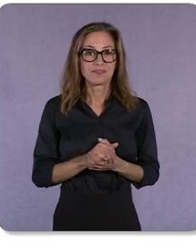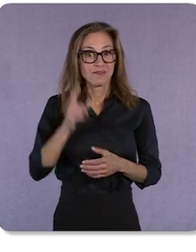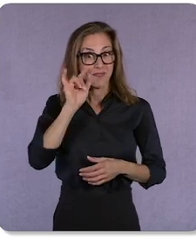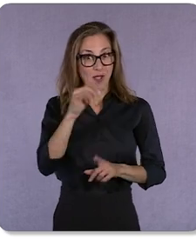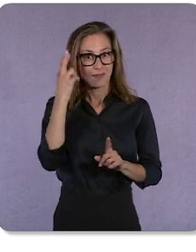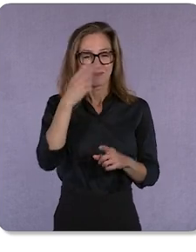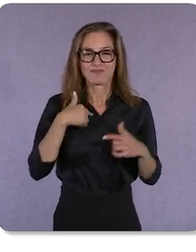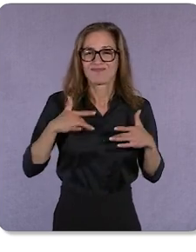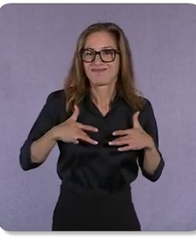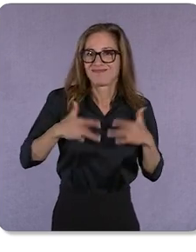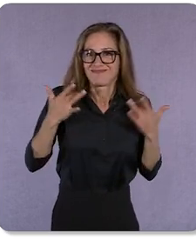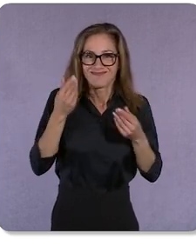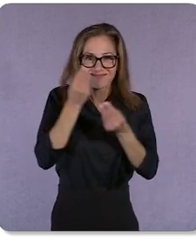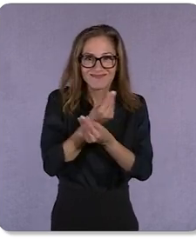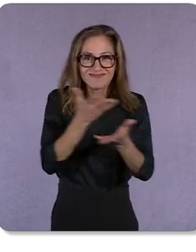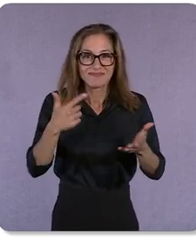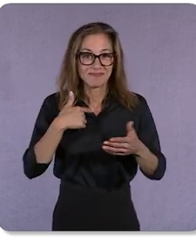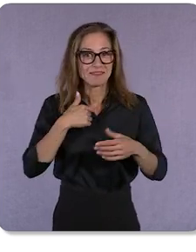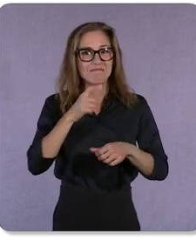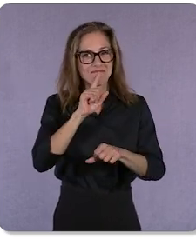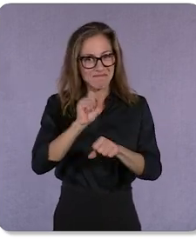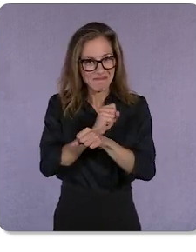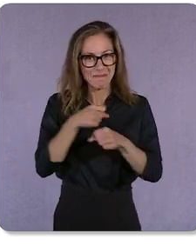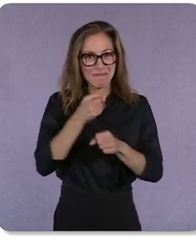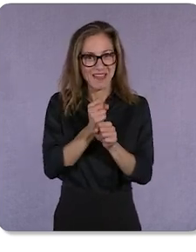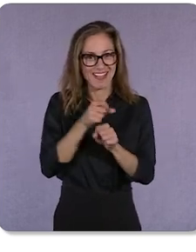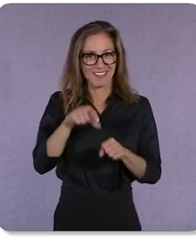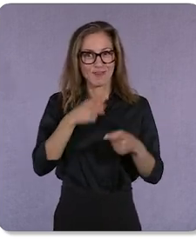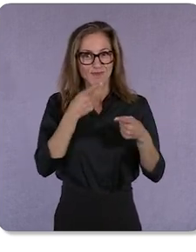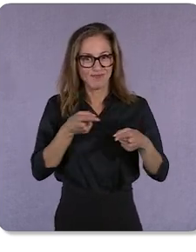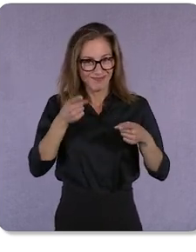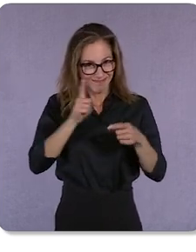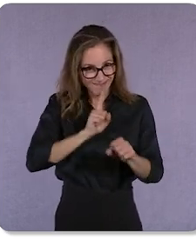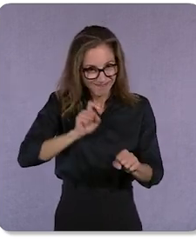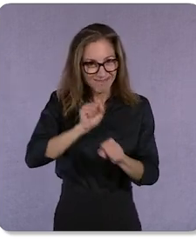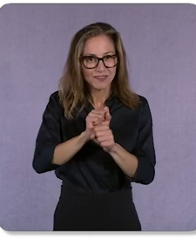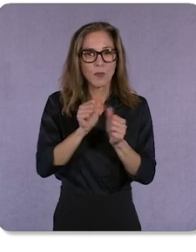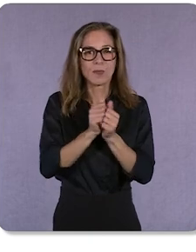we’re helping make this a reality with one of our latest ads innovations, Performance Max.